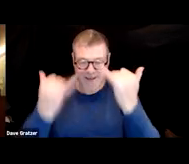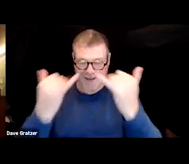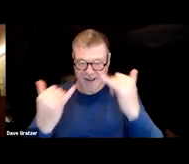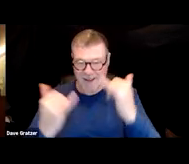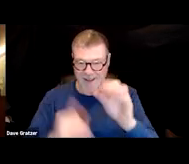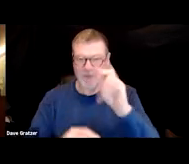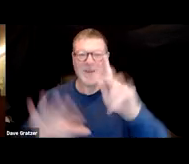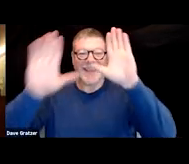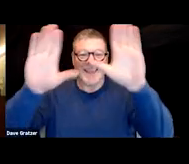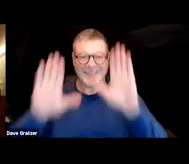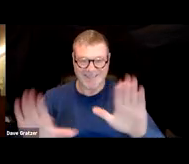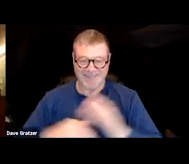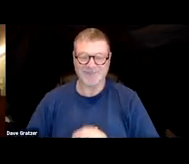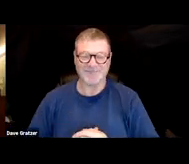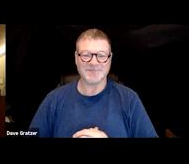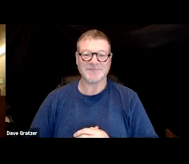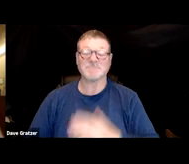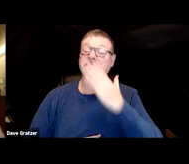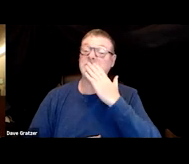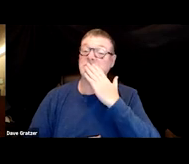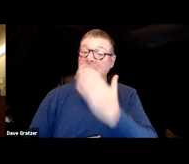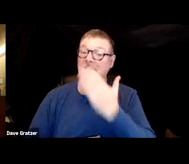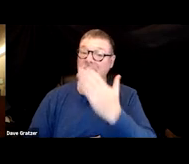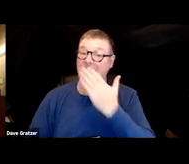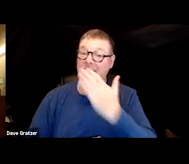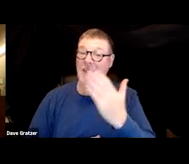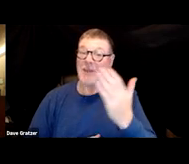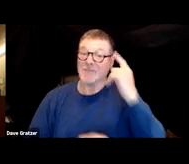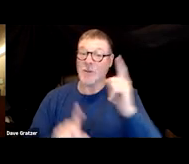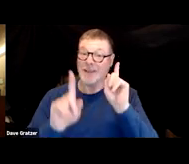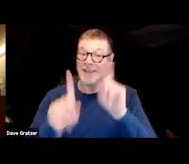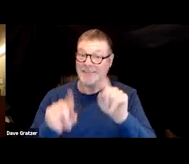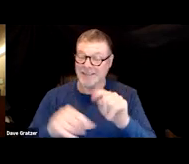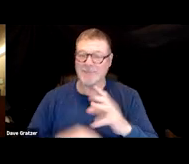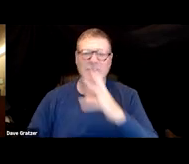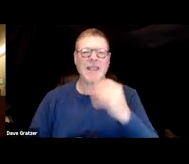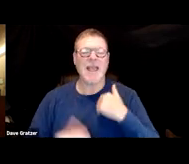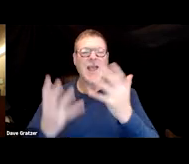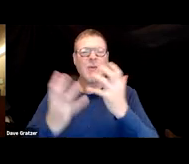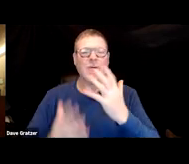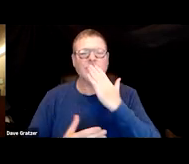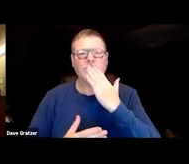Excellent, well thank you everyone and thank you for attending and I want to thank Pam